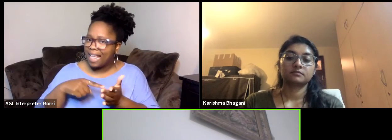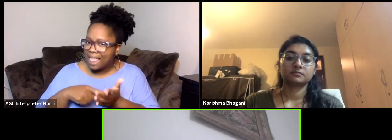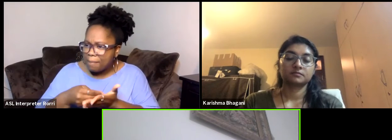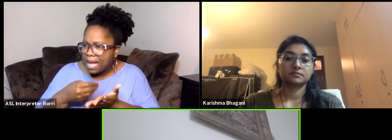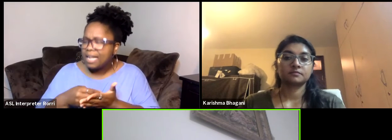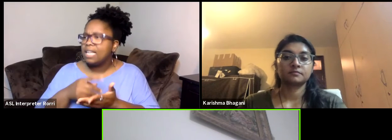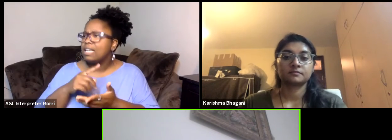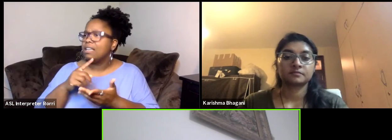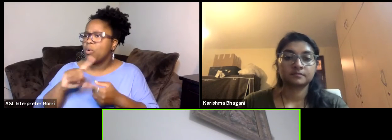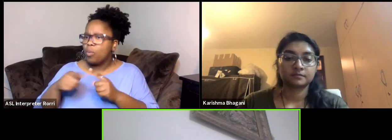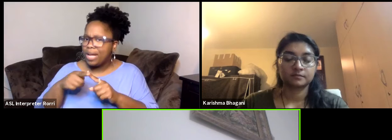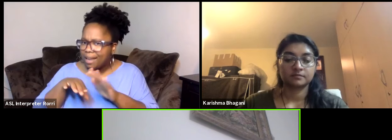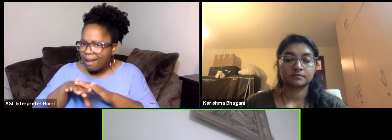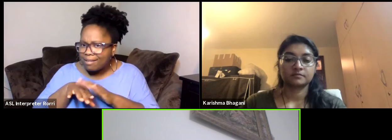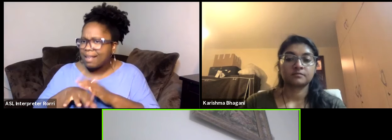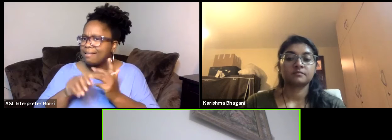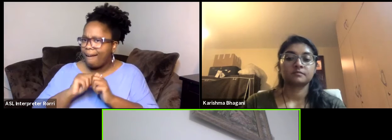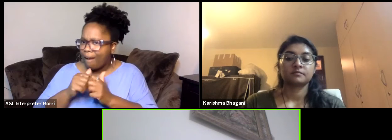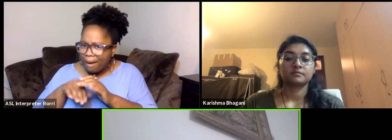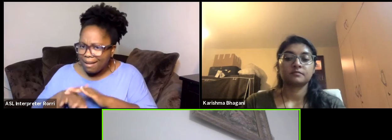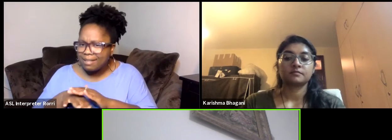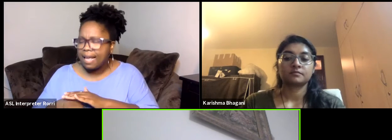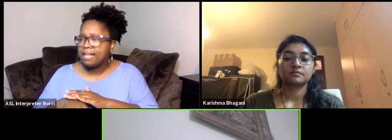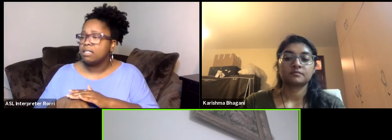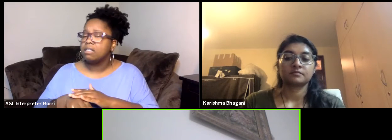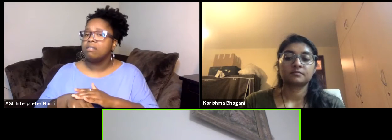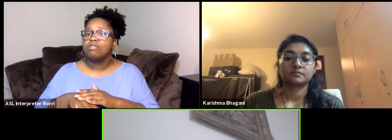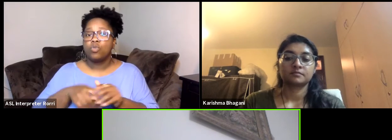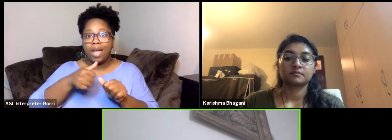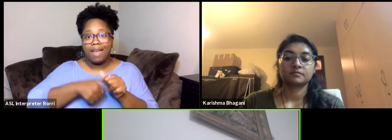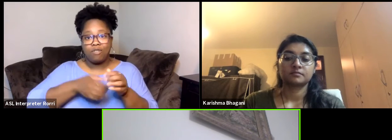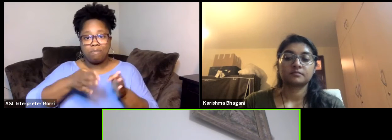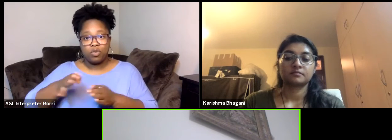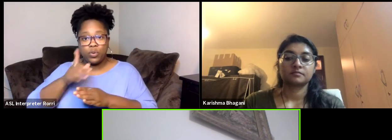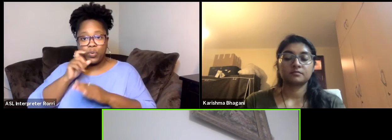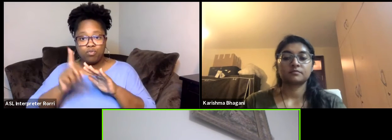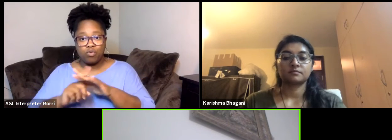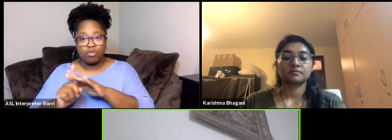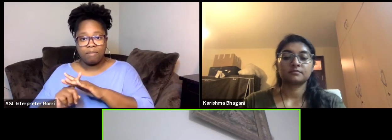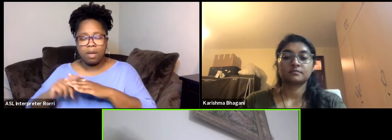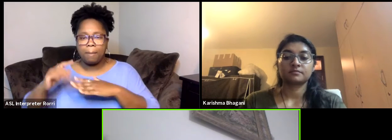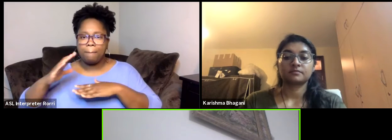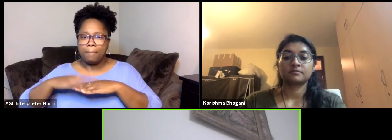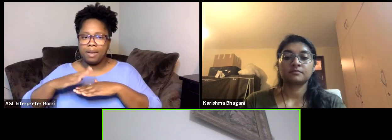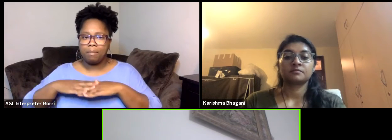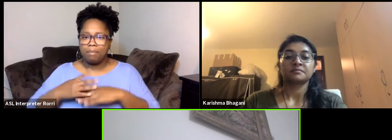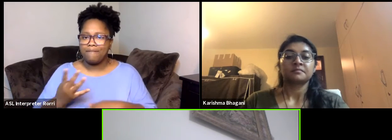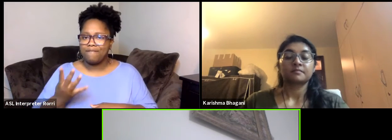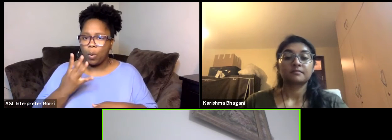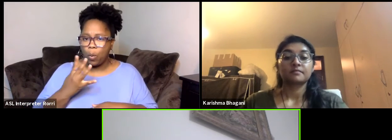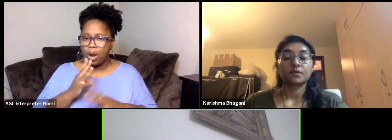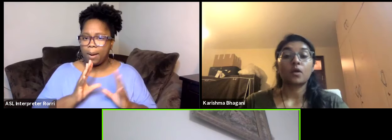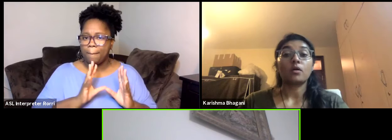And we will be offering every attendee in the event a minimum of four speak meetings.